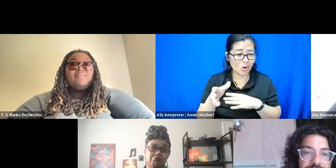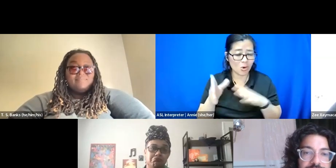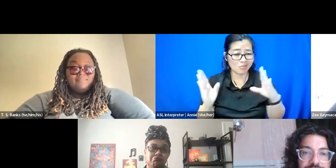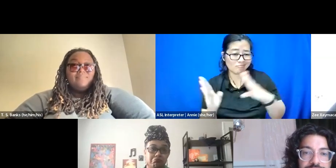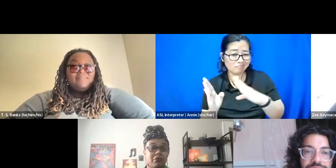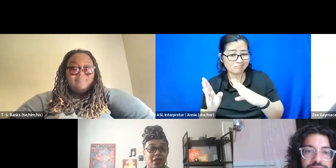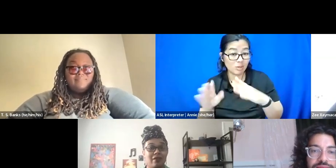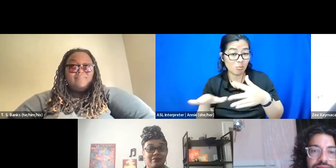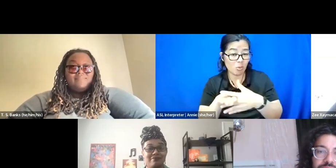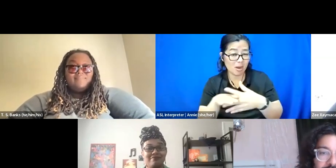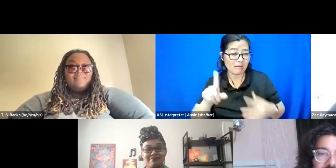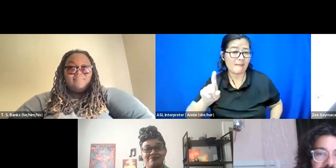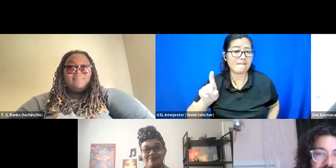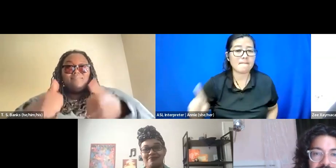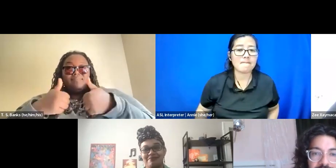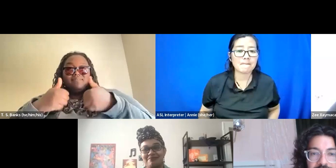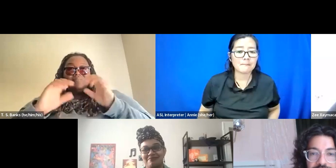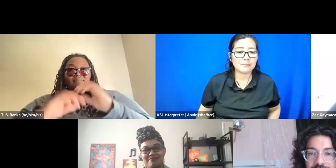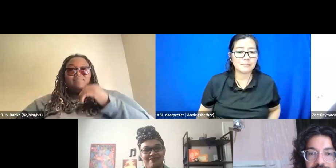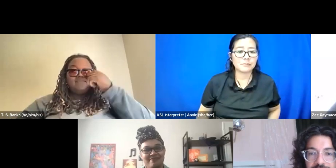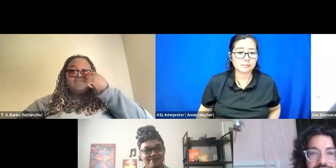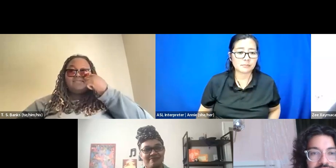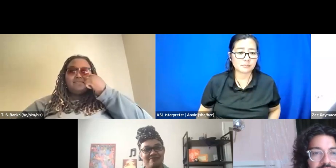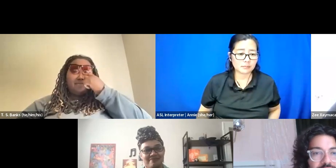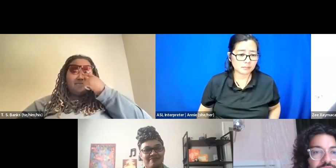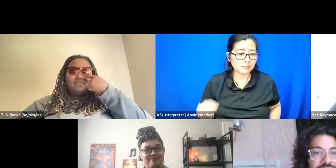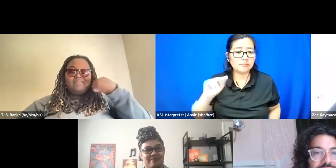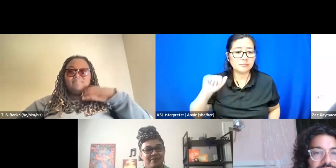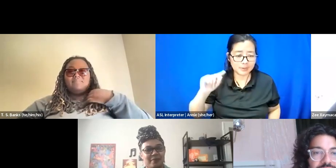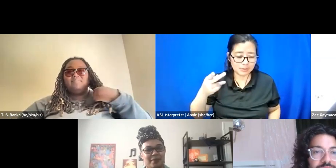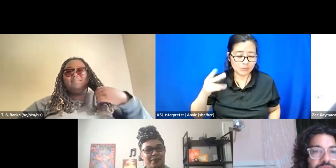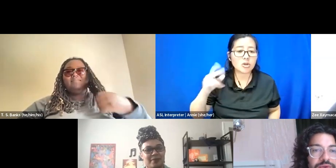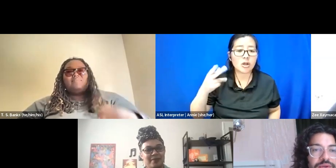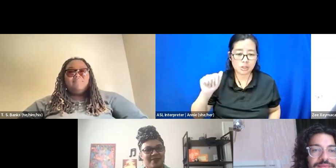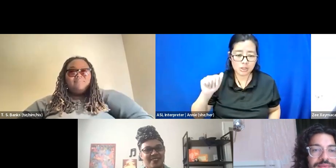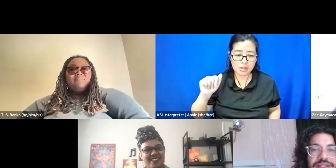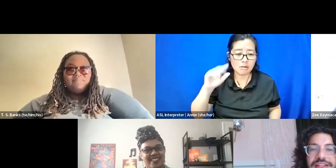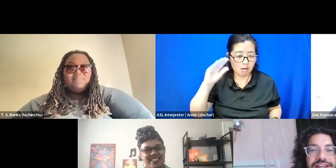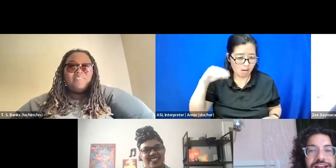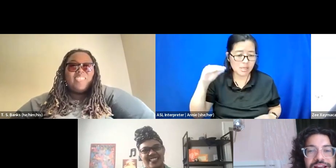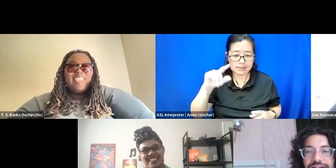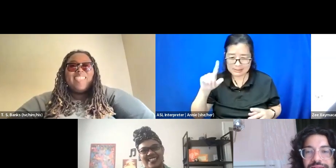I see Natasha and Zee nodding. Oh, and T as well. OK, great.